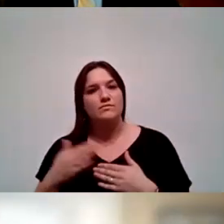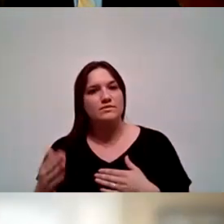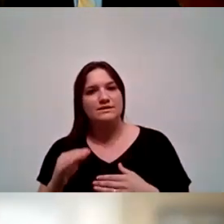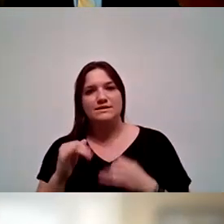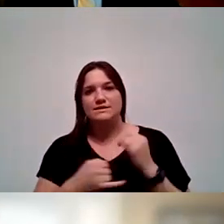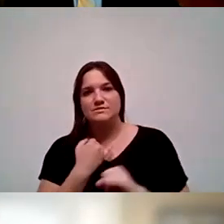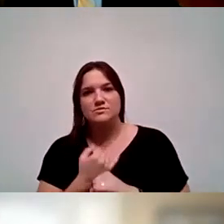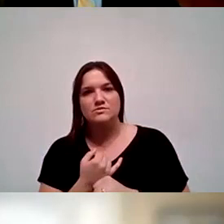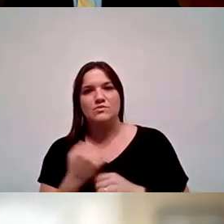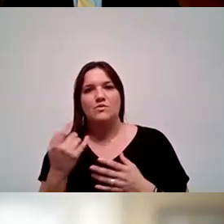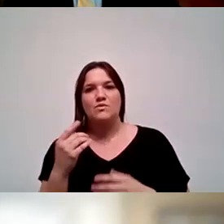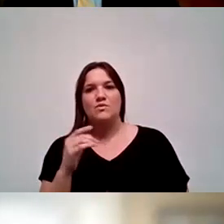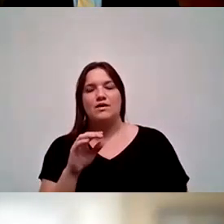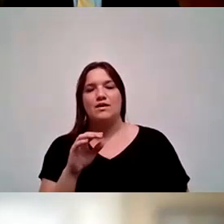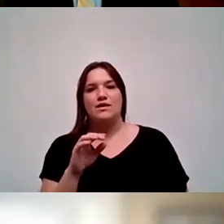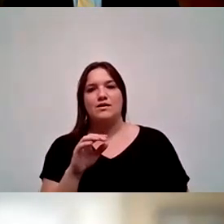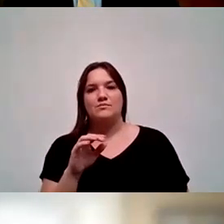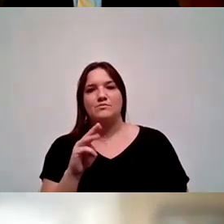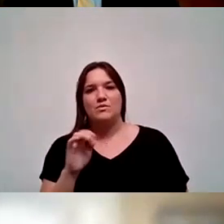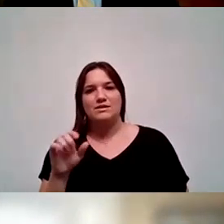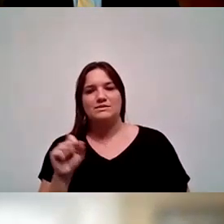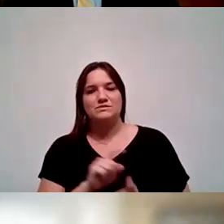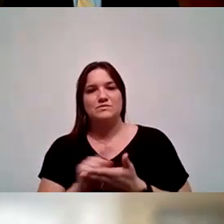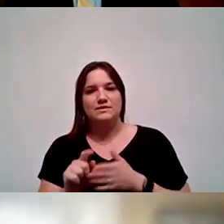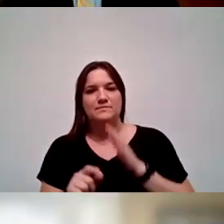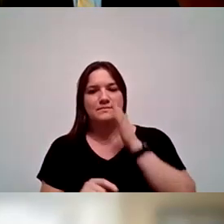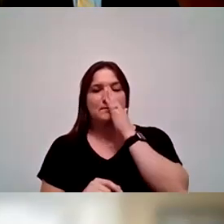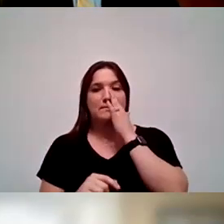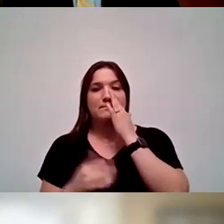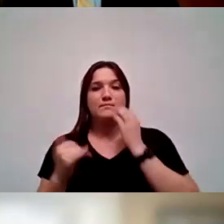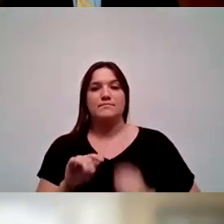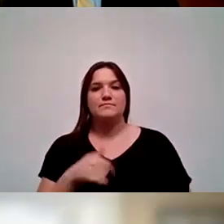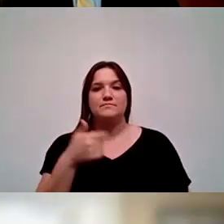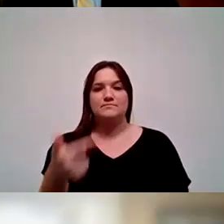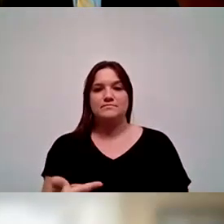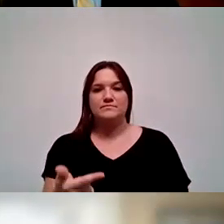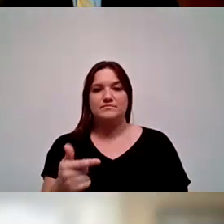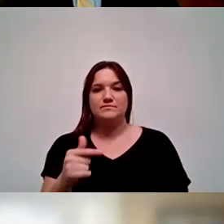Awareness Week and Hispanic Heritage Week. So I'll turn it over to Chancellor Goldsmith